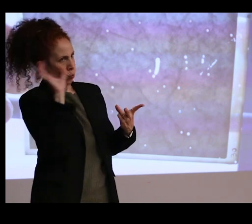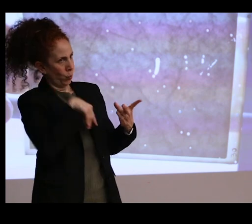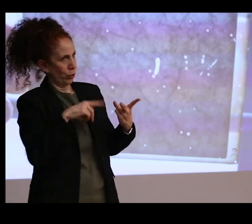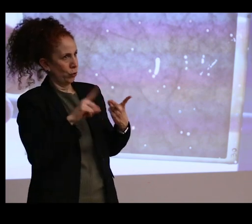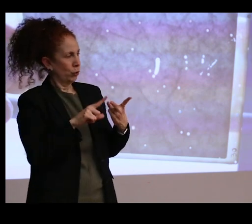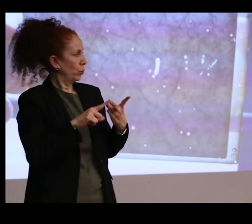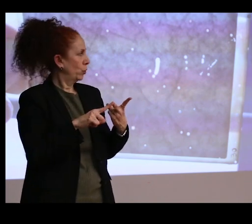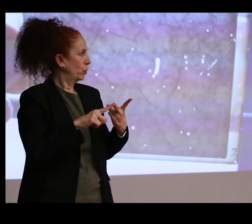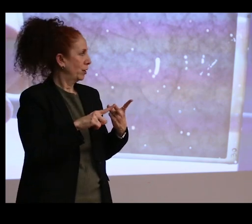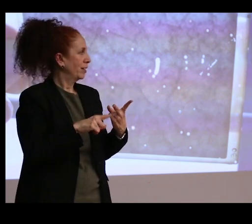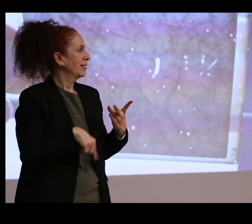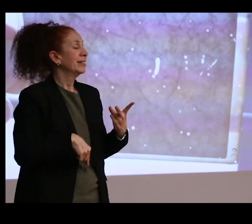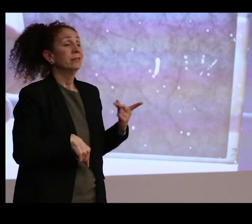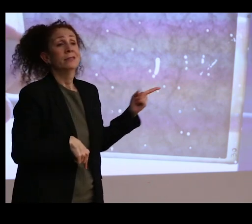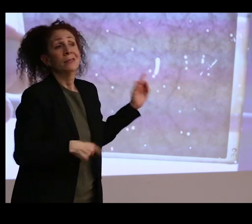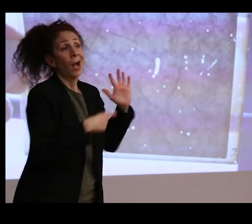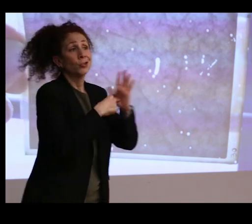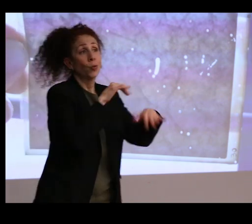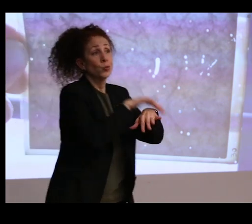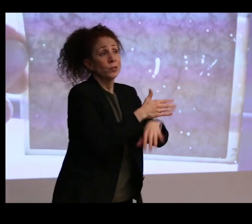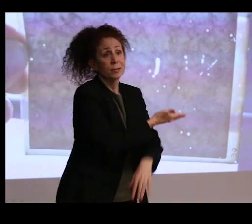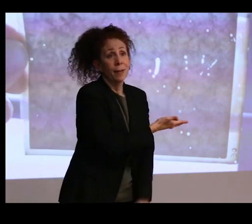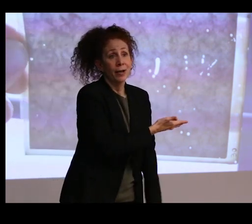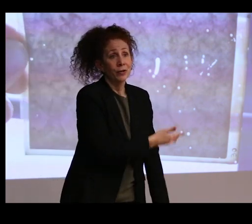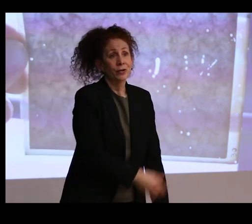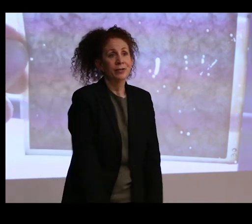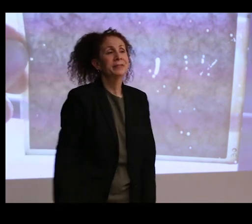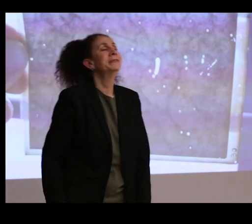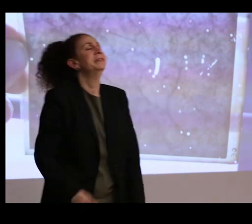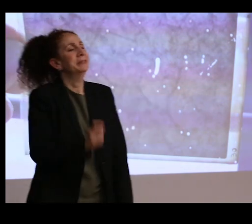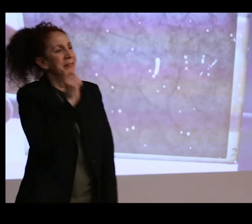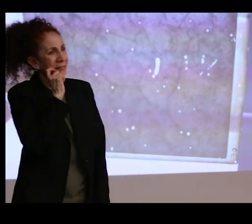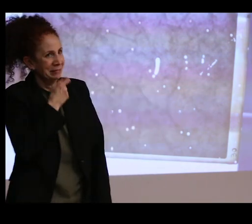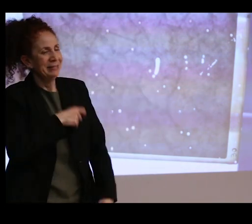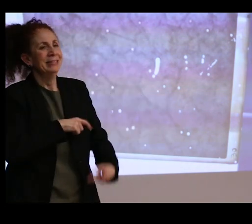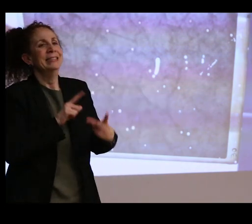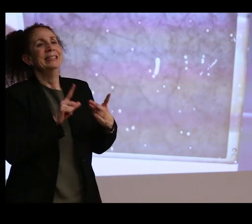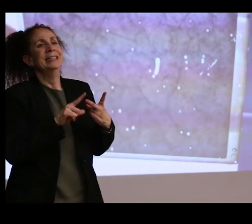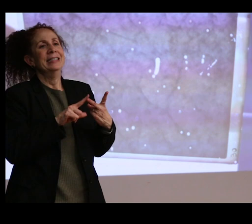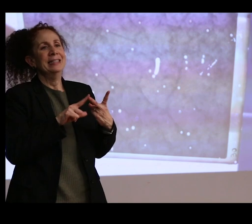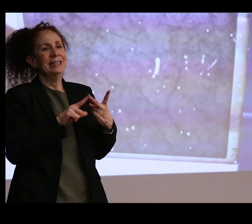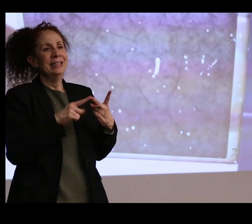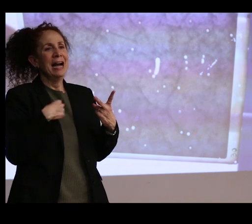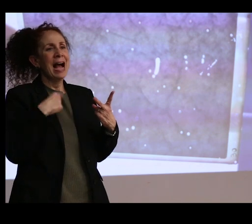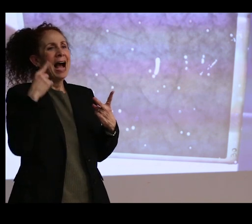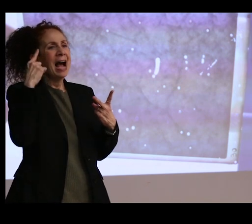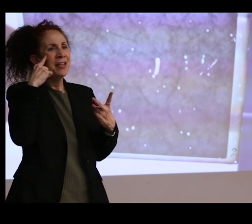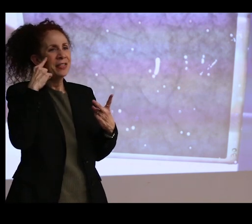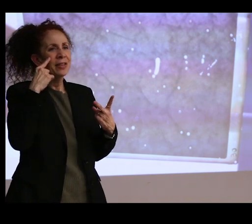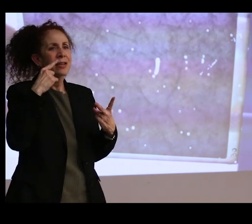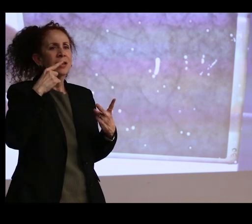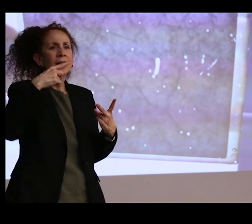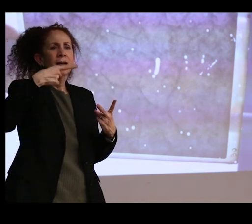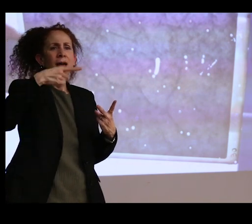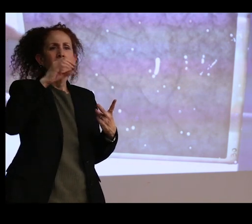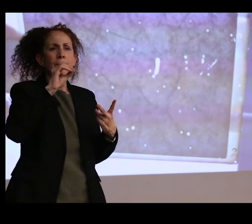Hey, I showed you spiders. Yeah, well, this is about the spider. I think it's Poecilotheria. OK.